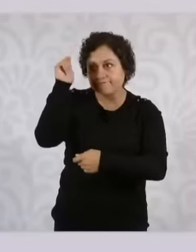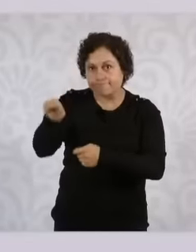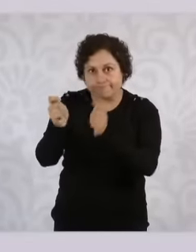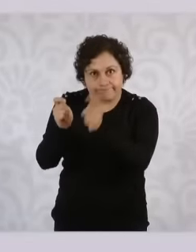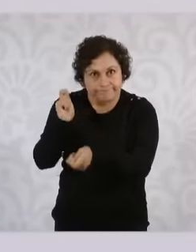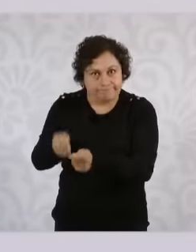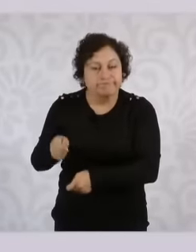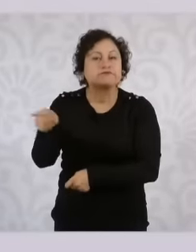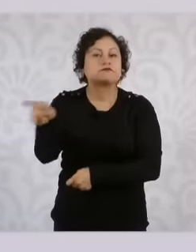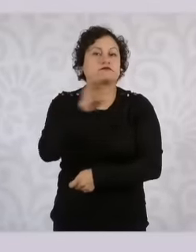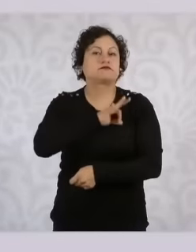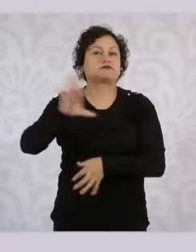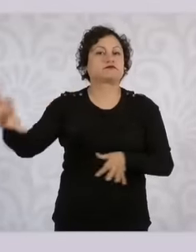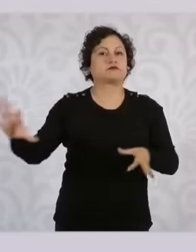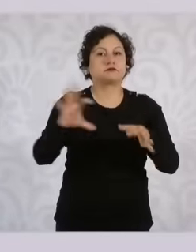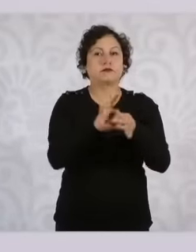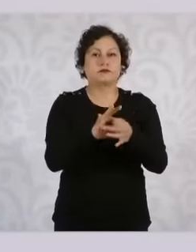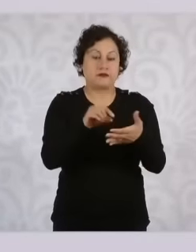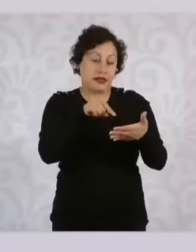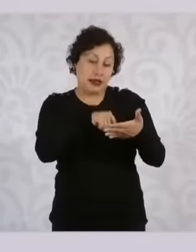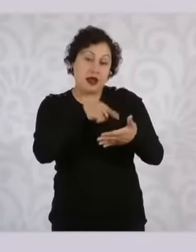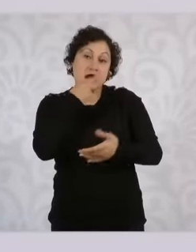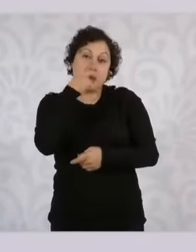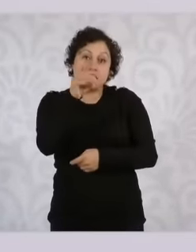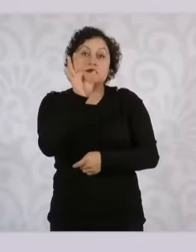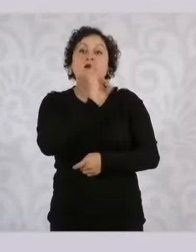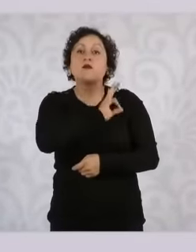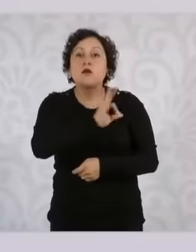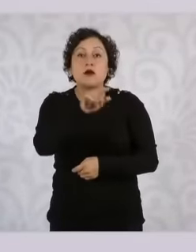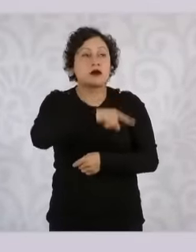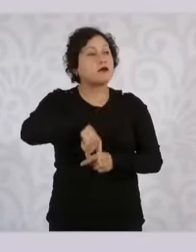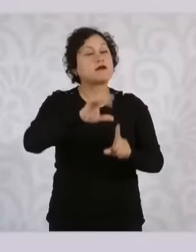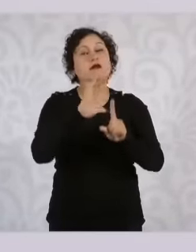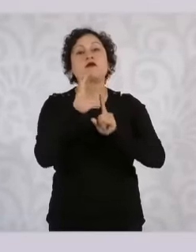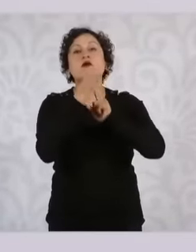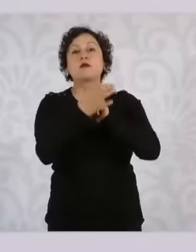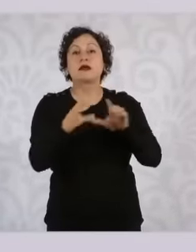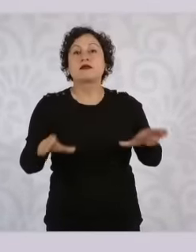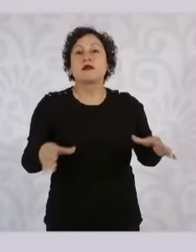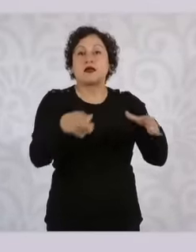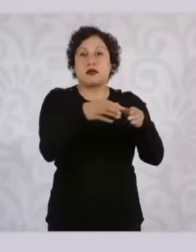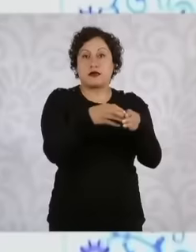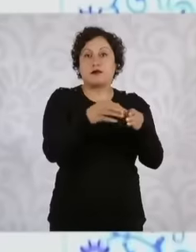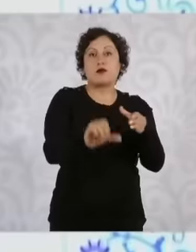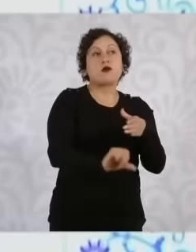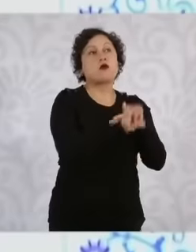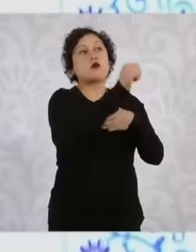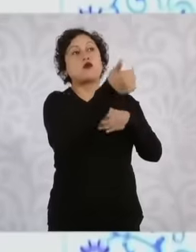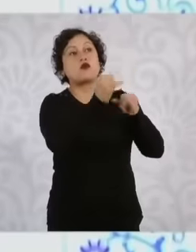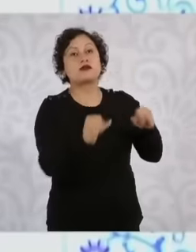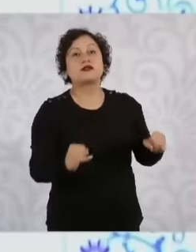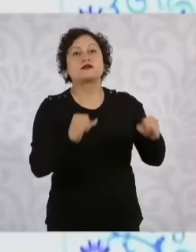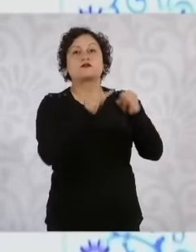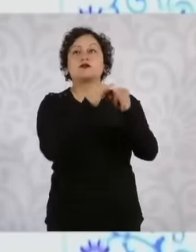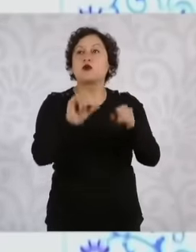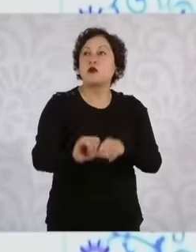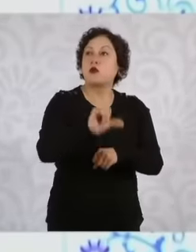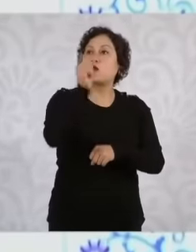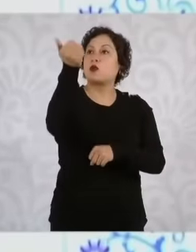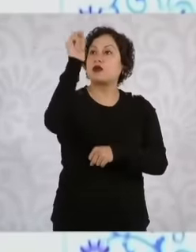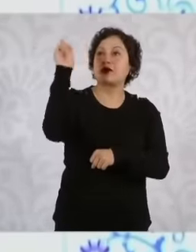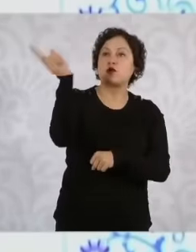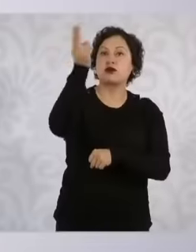possibility is established here that The committees make agreements with university institutions so that they can